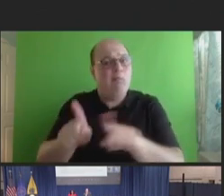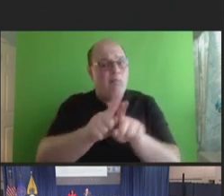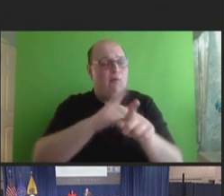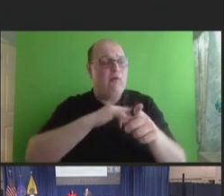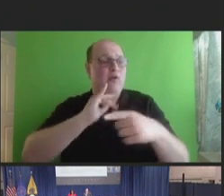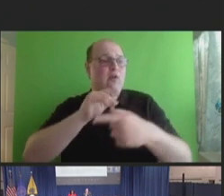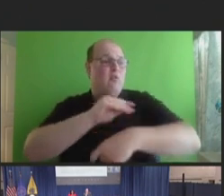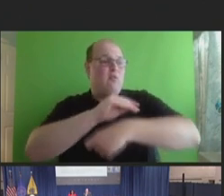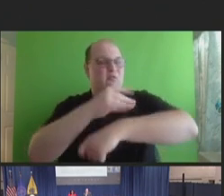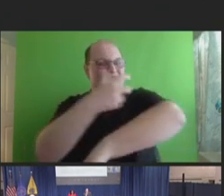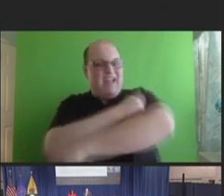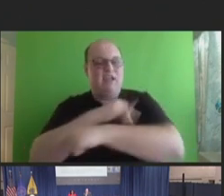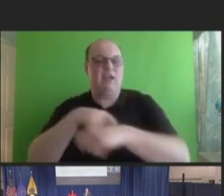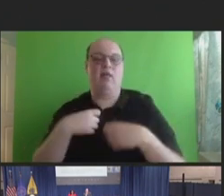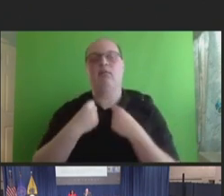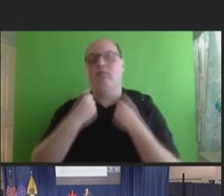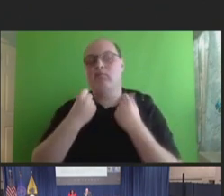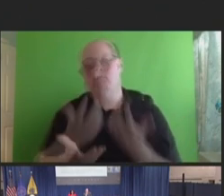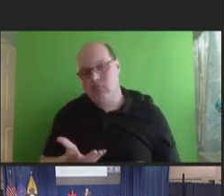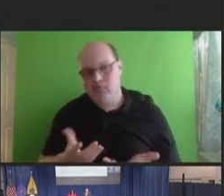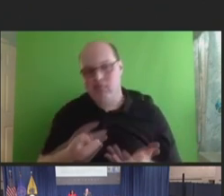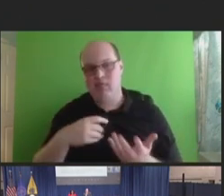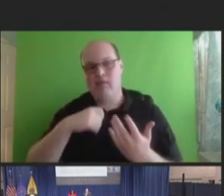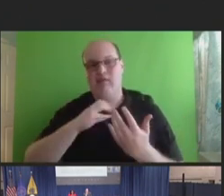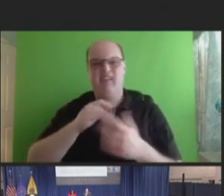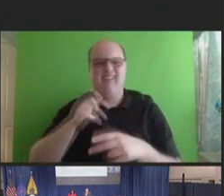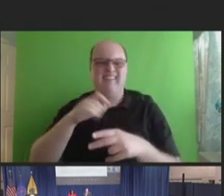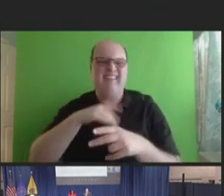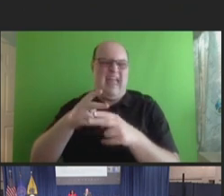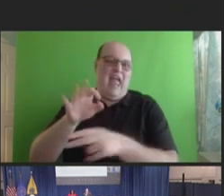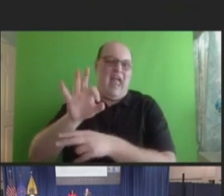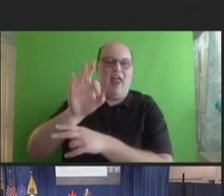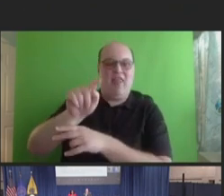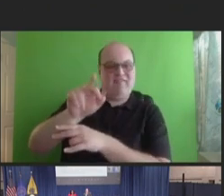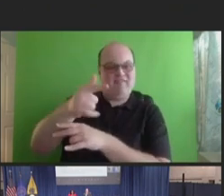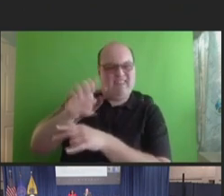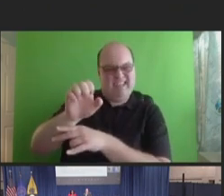especially as we're kind of working with that definition here today. And, again, I think